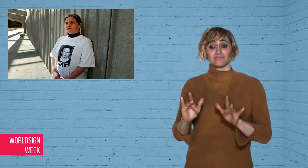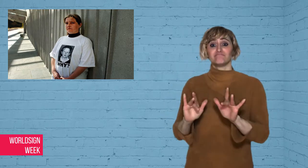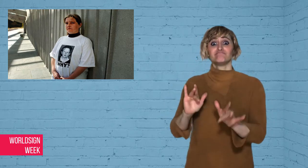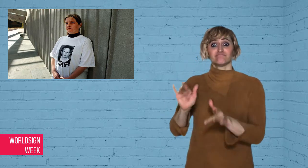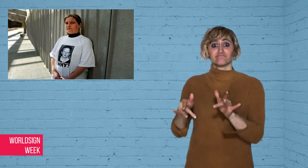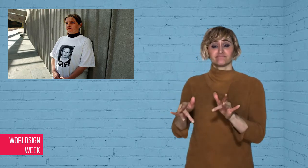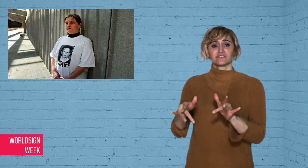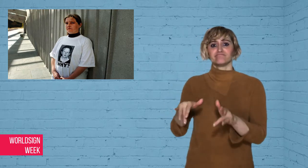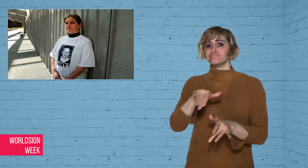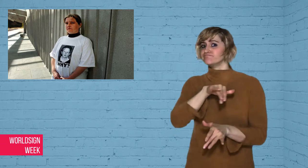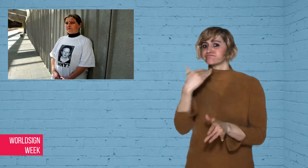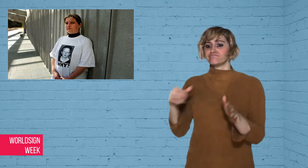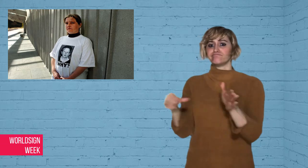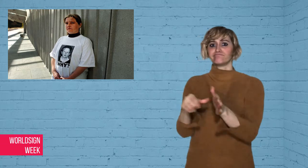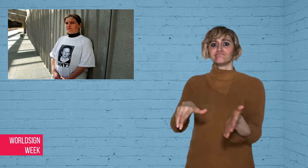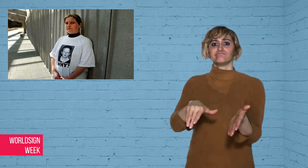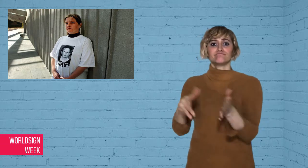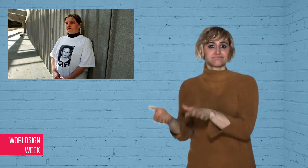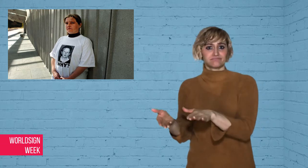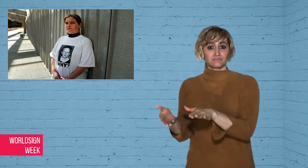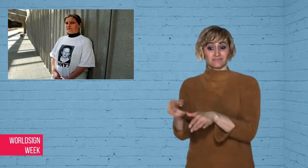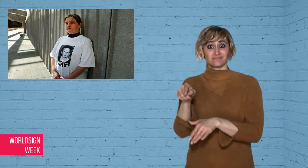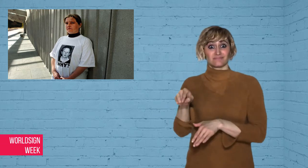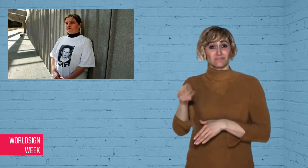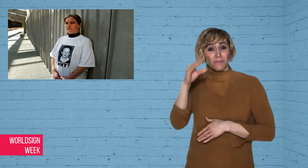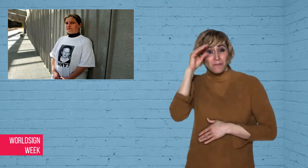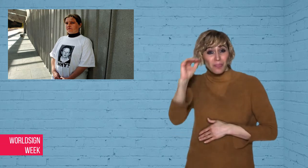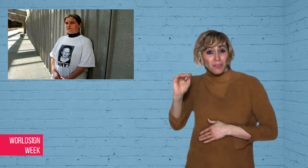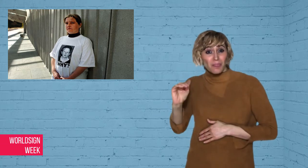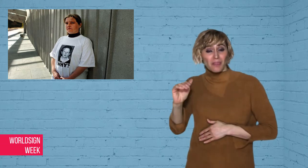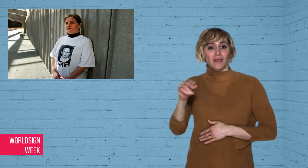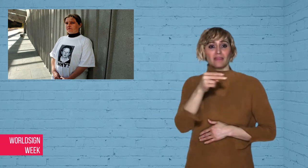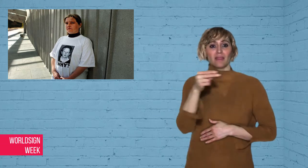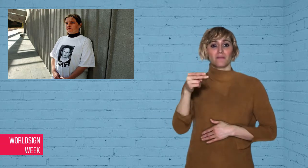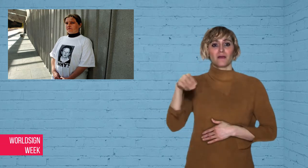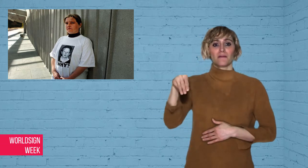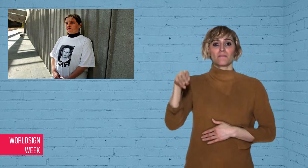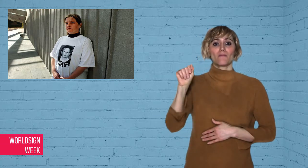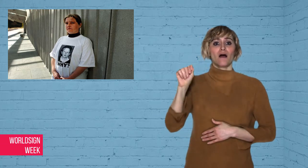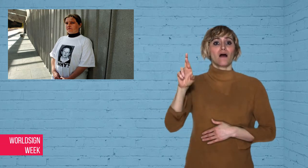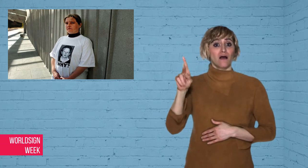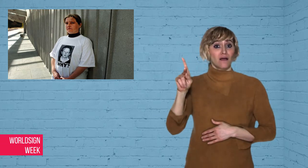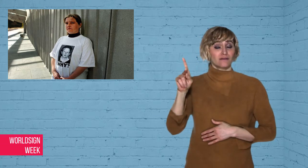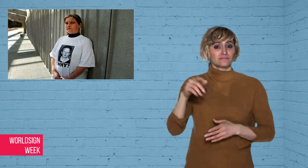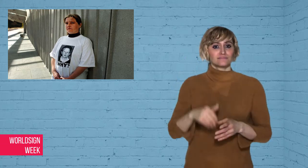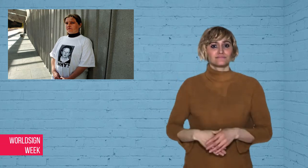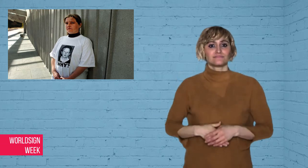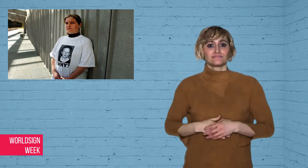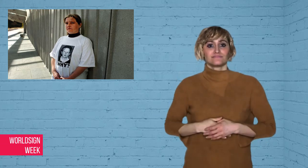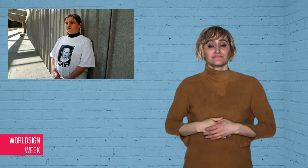pedophile, welcomes this plan. She